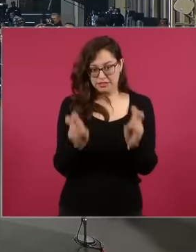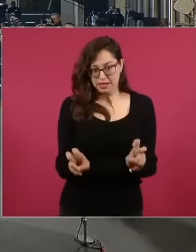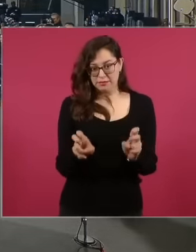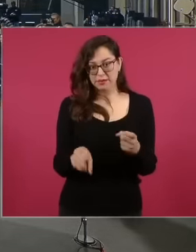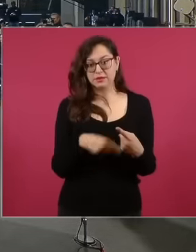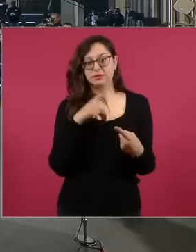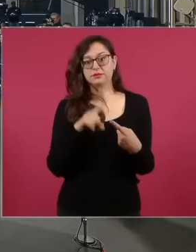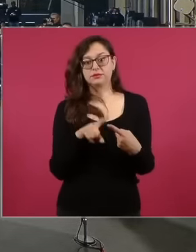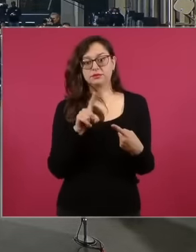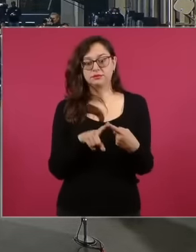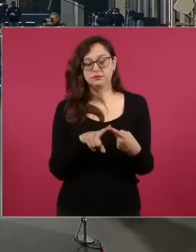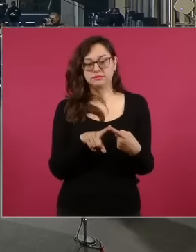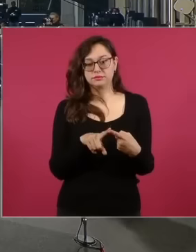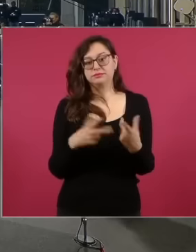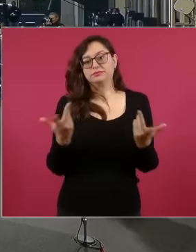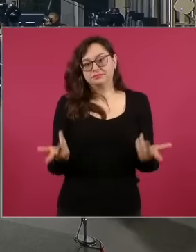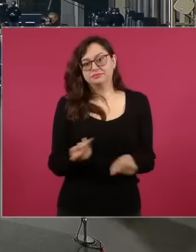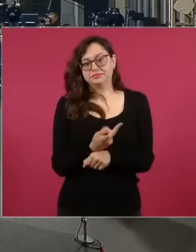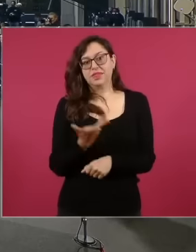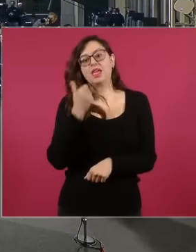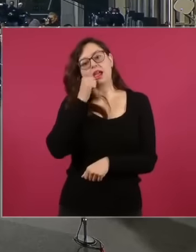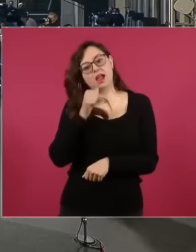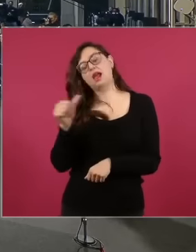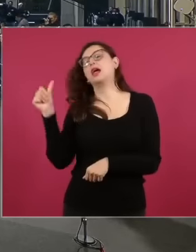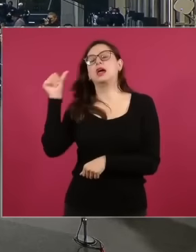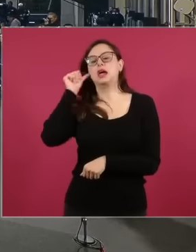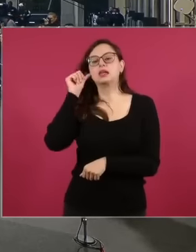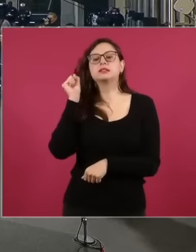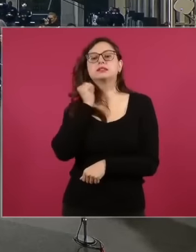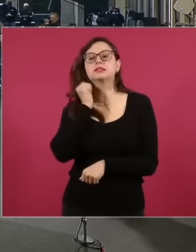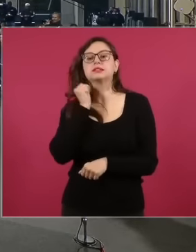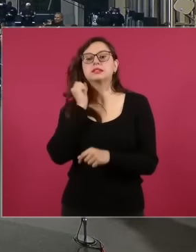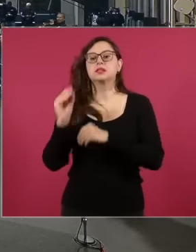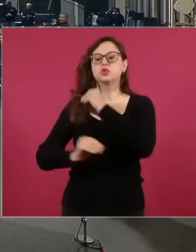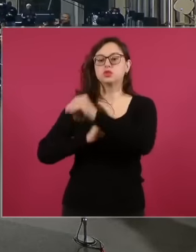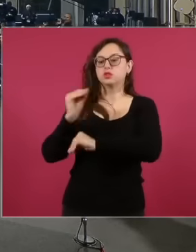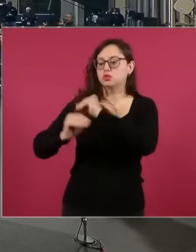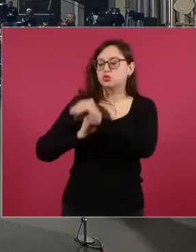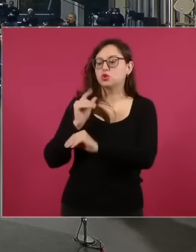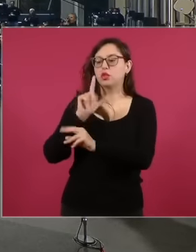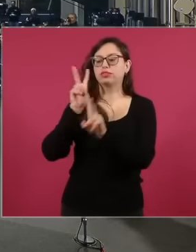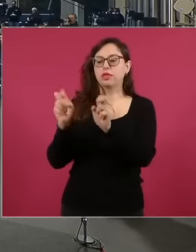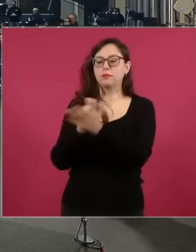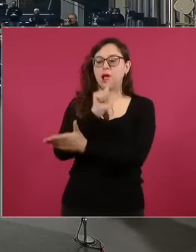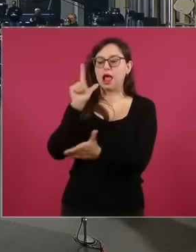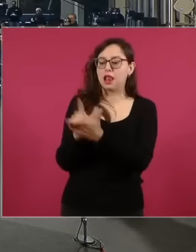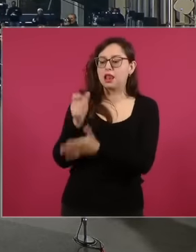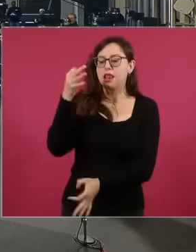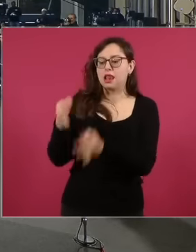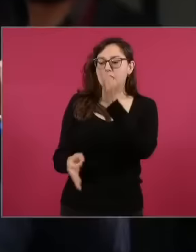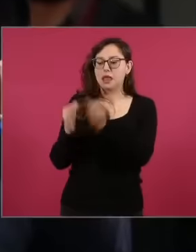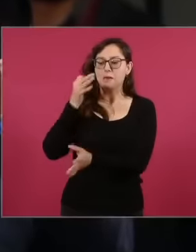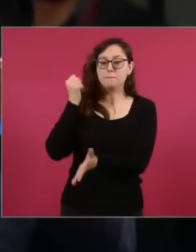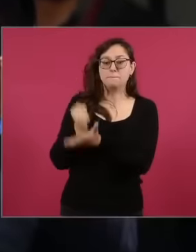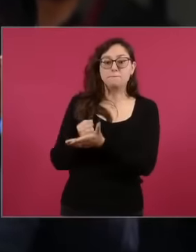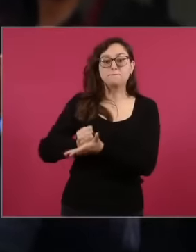the discussion that took place yesterday about the judicial reform and its approval. This reform was approved,